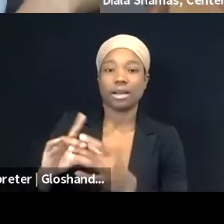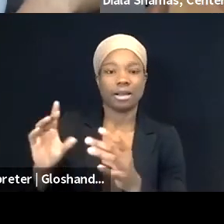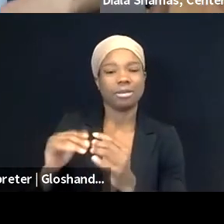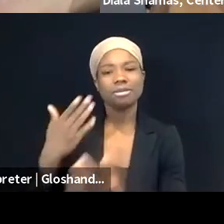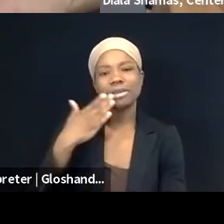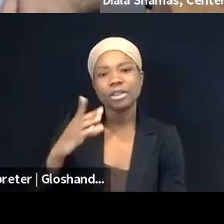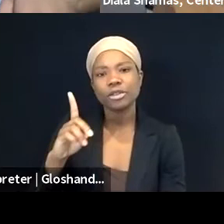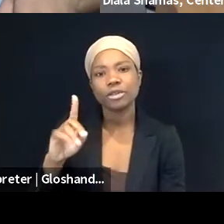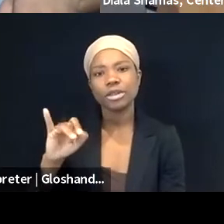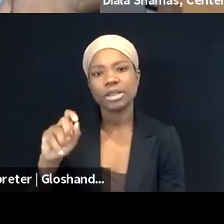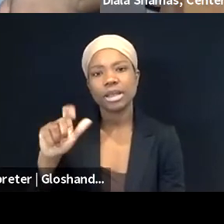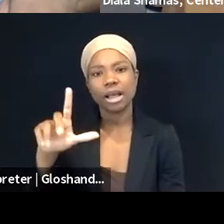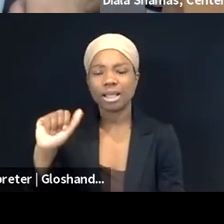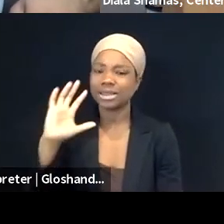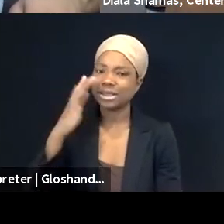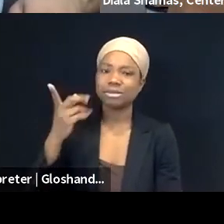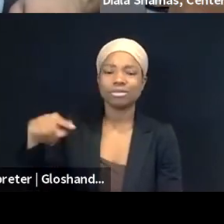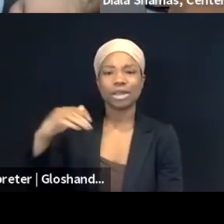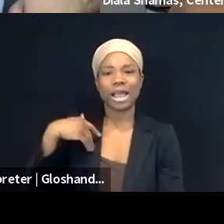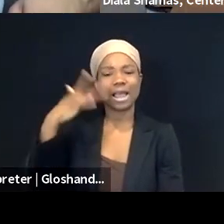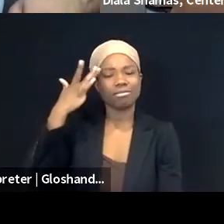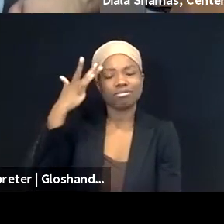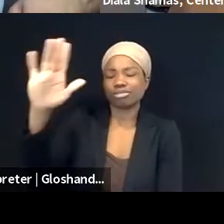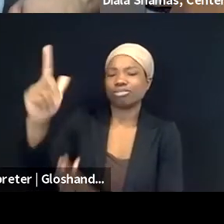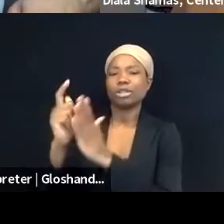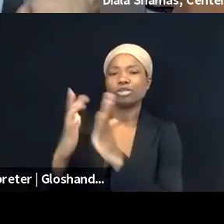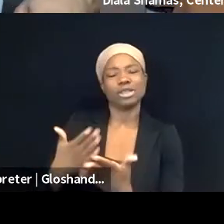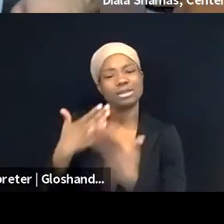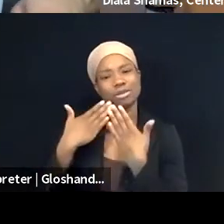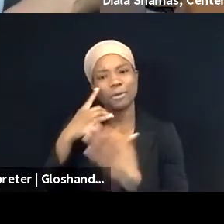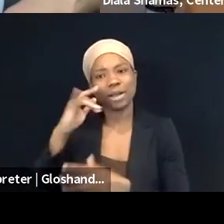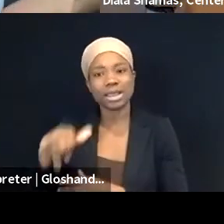Radhika, do you want to address that point right now, before we head over to Nadim?